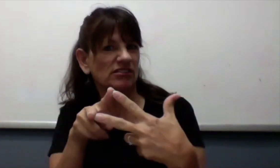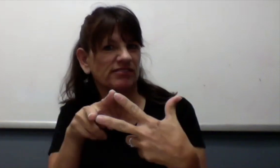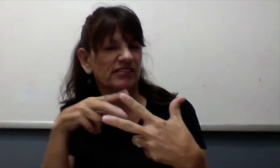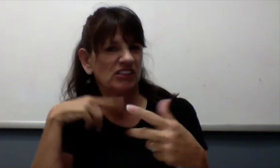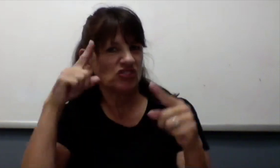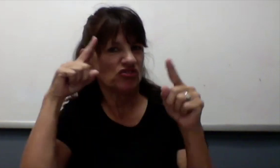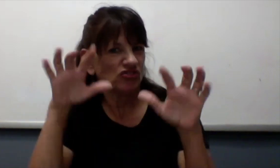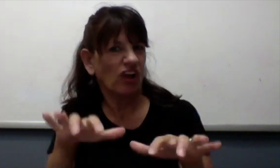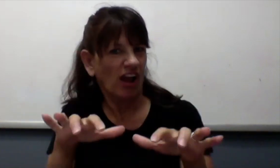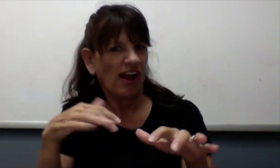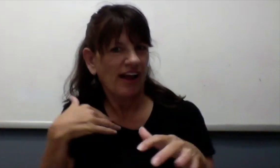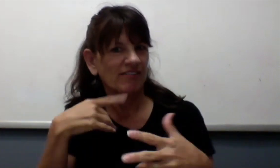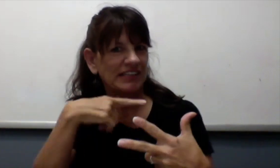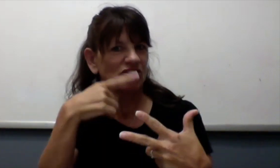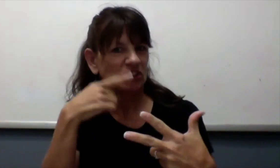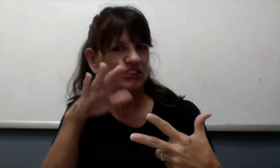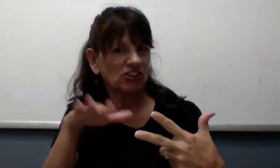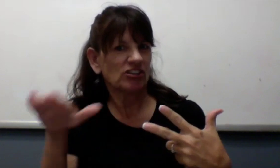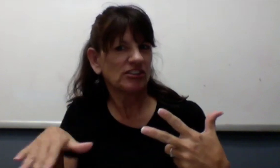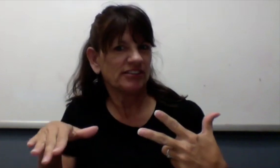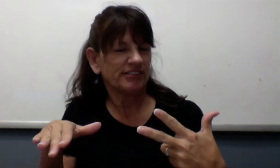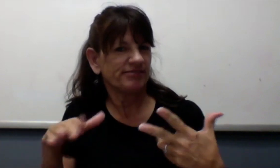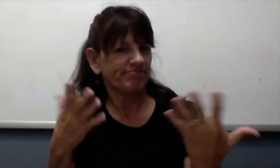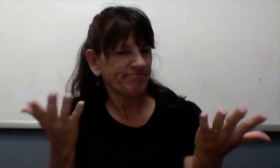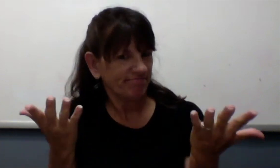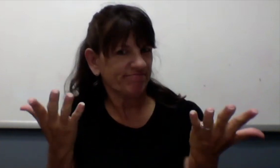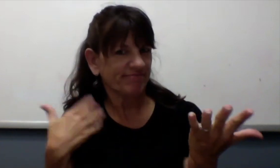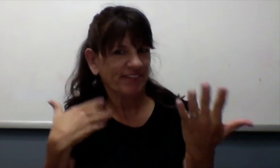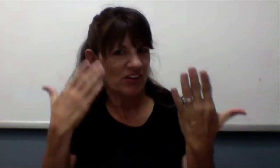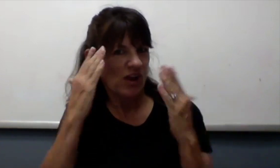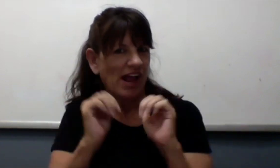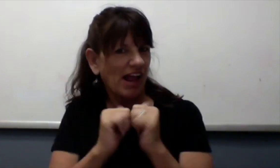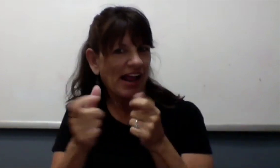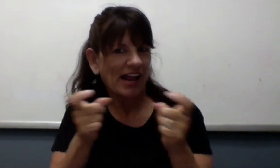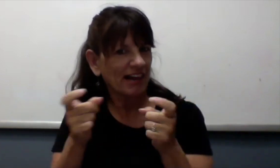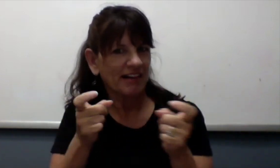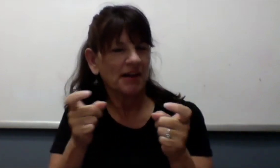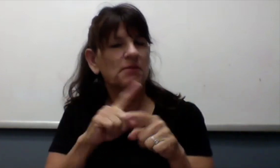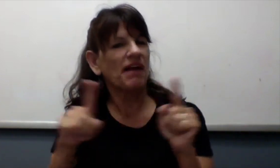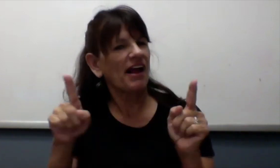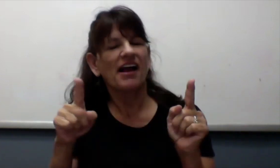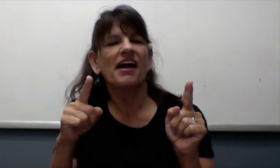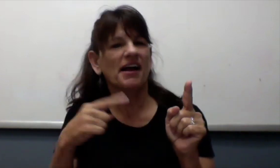I have three daughters one is deaf and two are hearing. I was actually quite surprised when my daughter was born hearing.